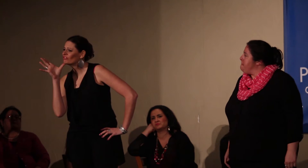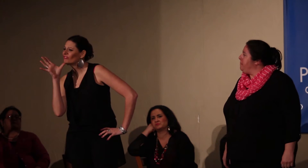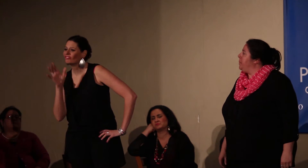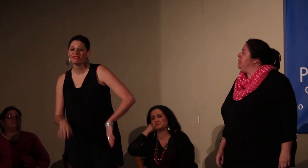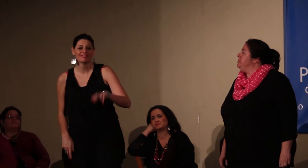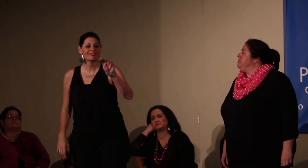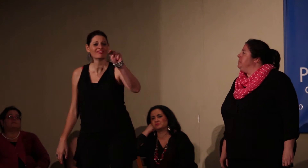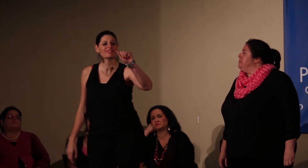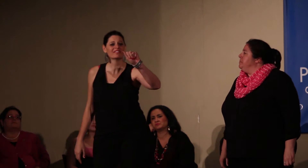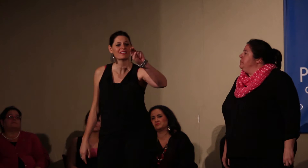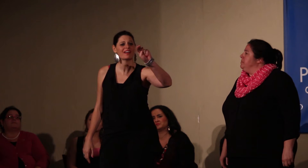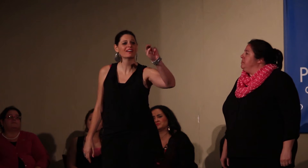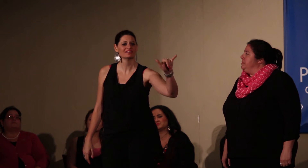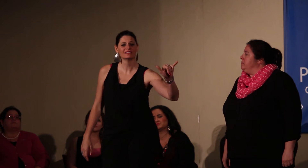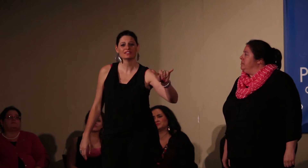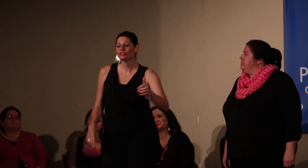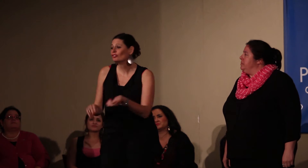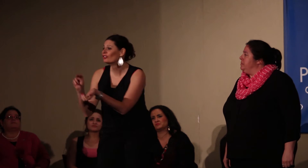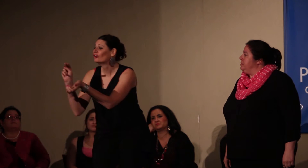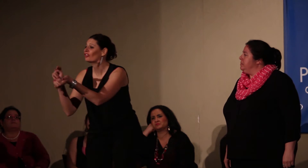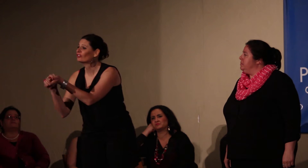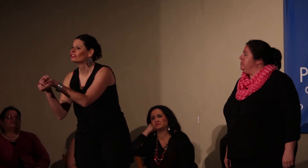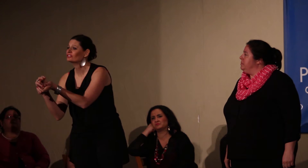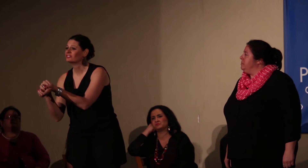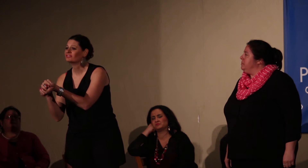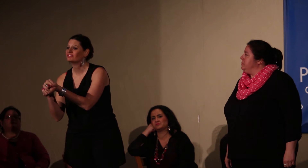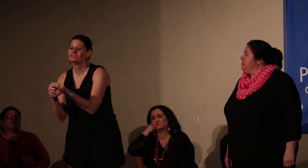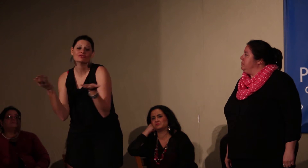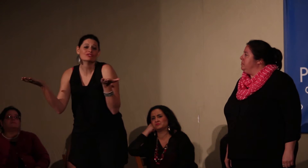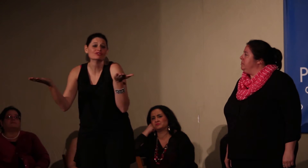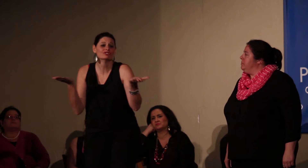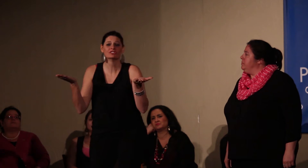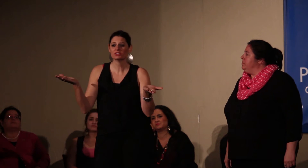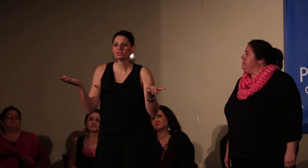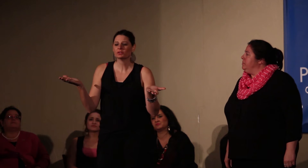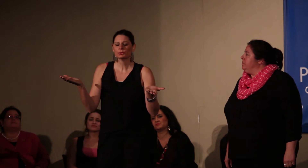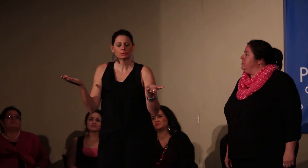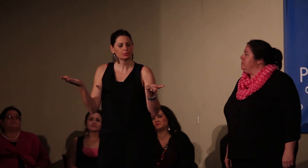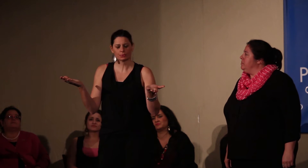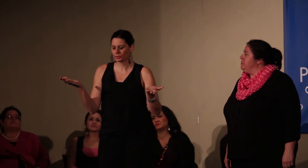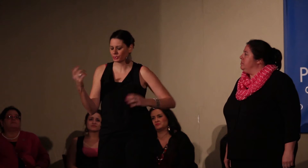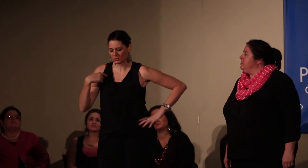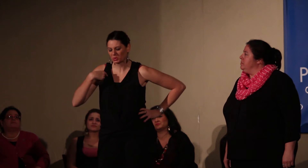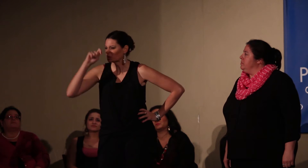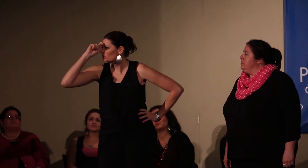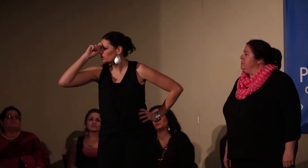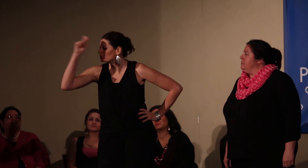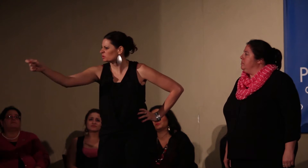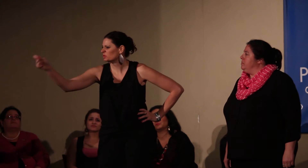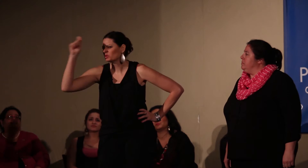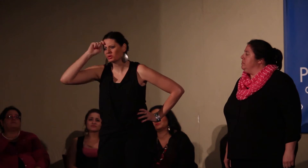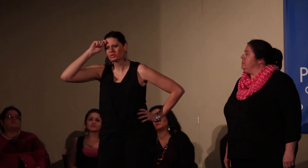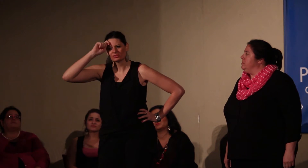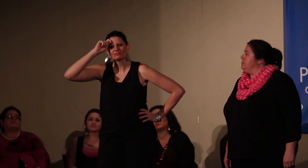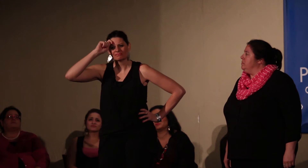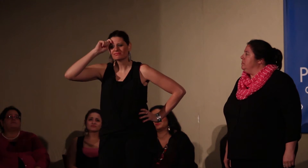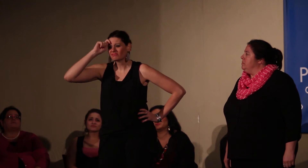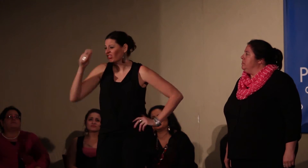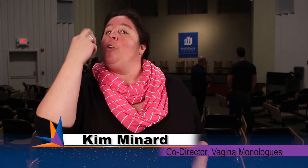Dyan: "...Gladly consists a heap of mothers, nurses, servers, cleaners and nannies."